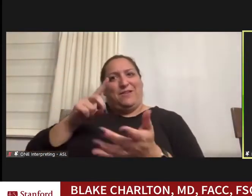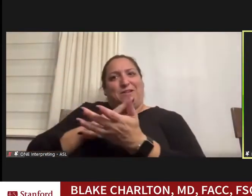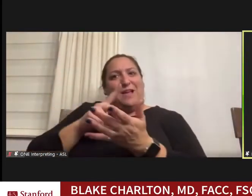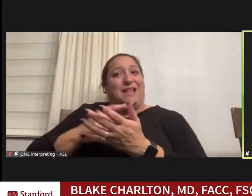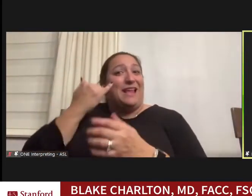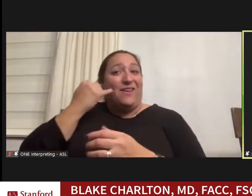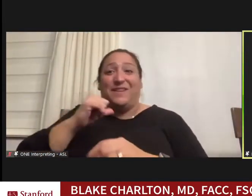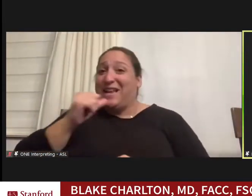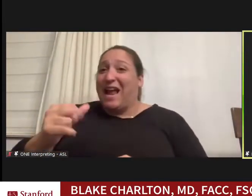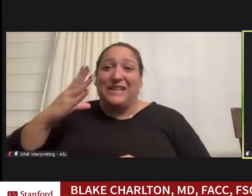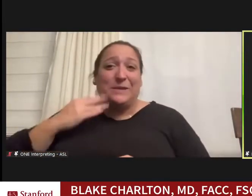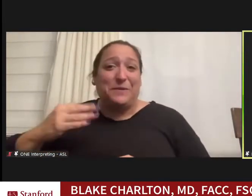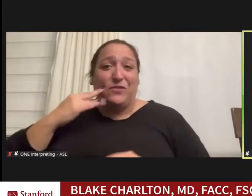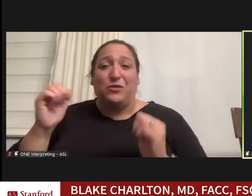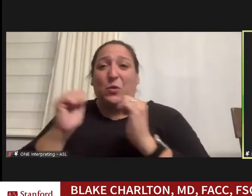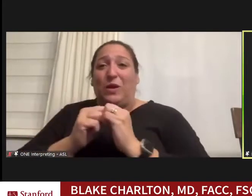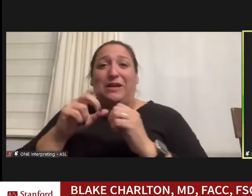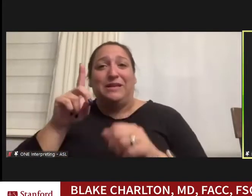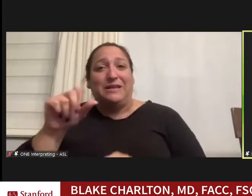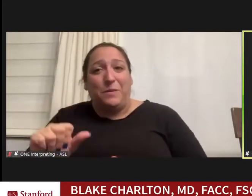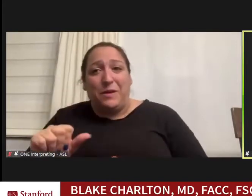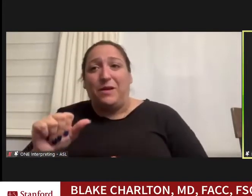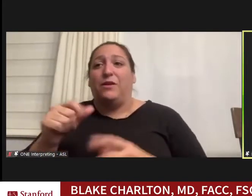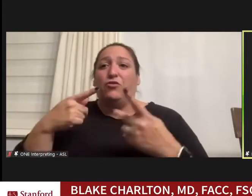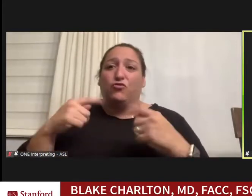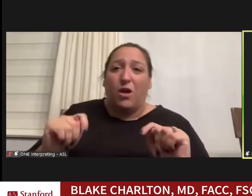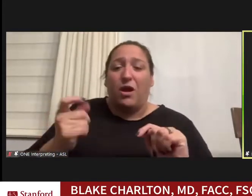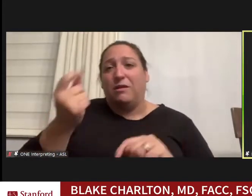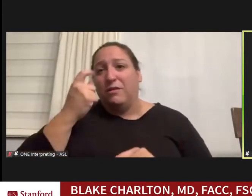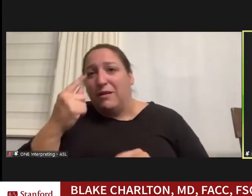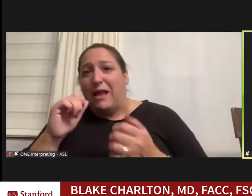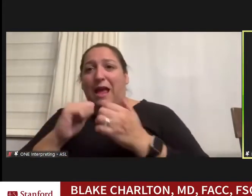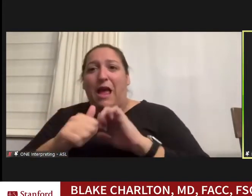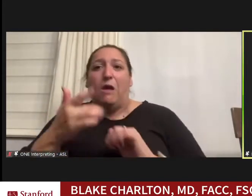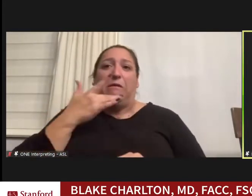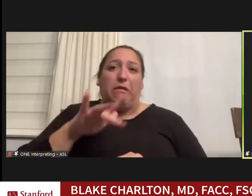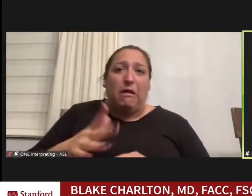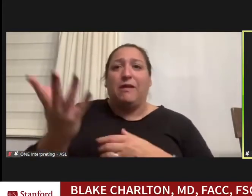with disabilities and try and understand how privilege plays into it now I was able to do